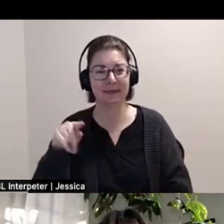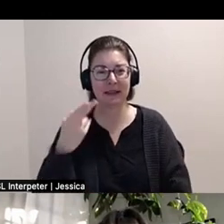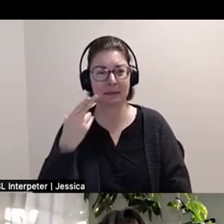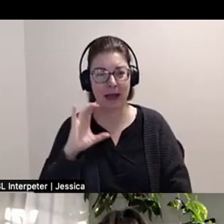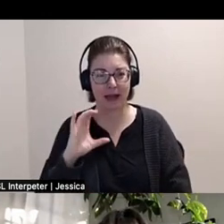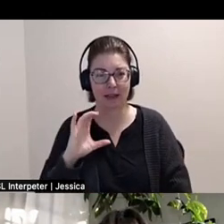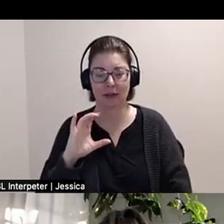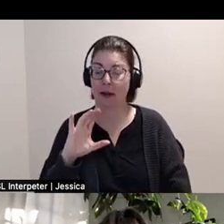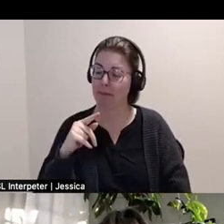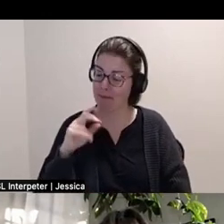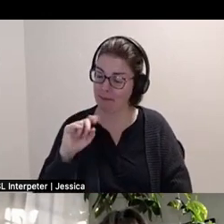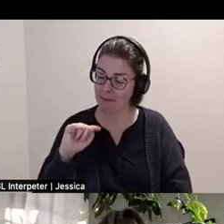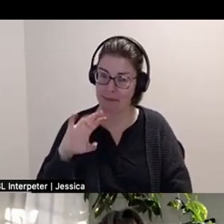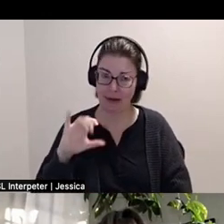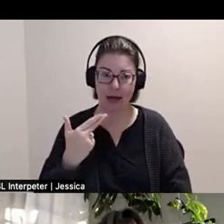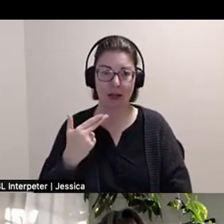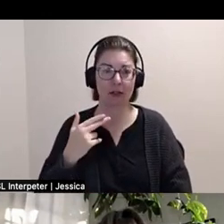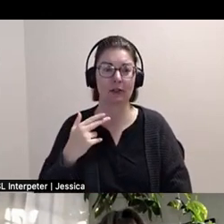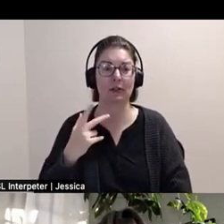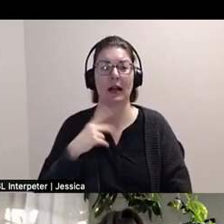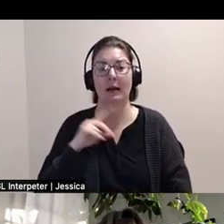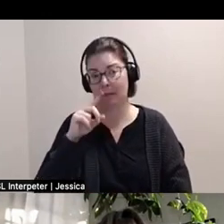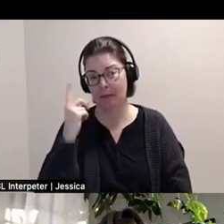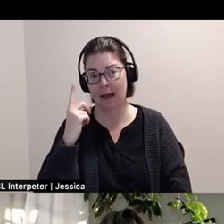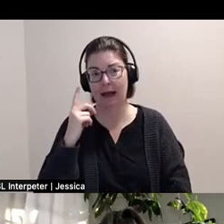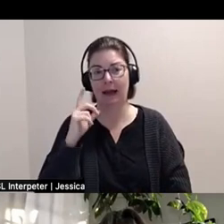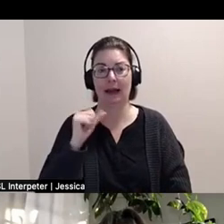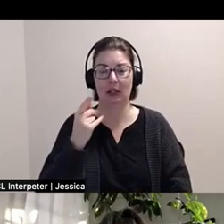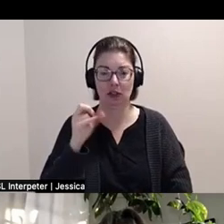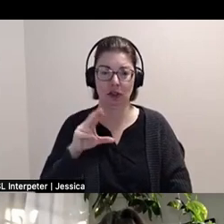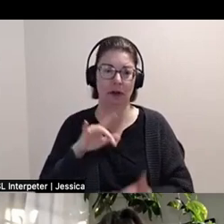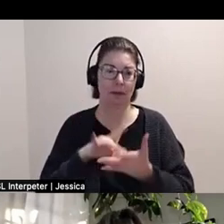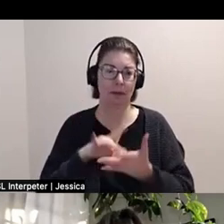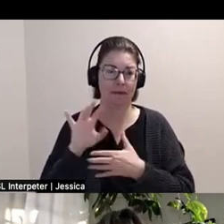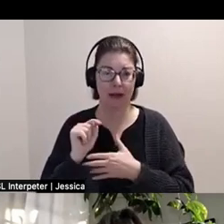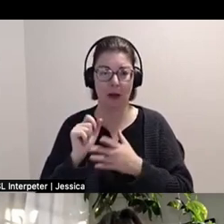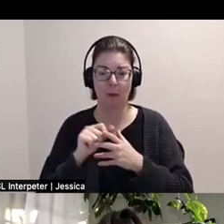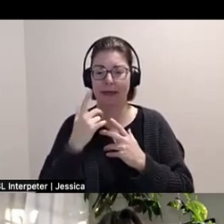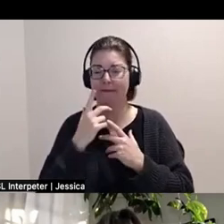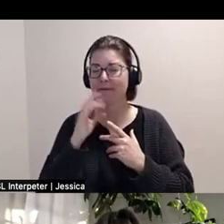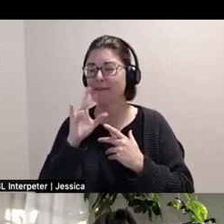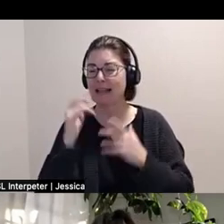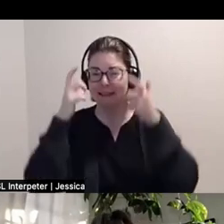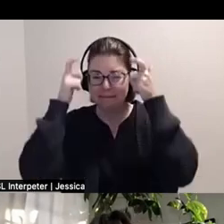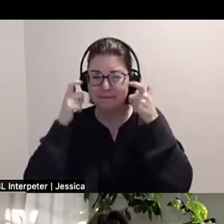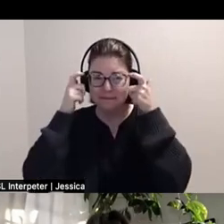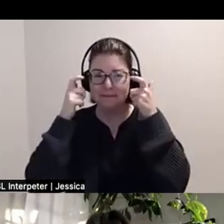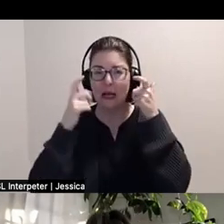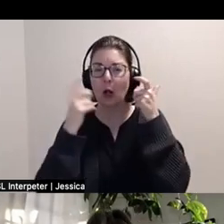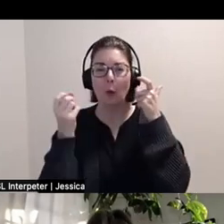I am a Black agender, a mid fat person with a fuzzy bucket hat in like a pumpkin orange.